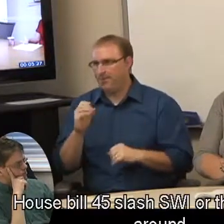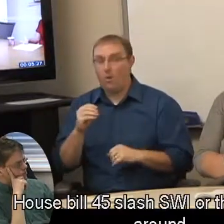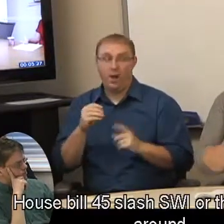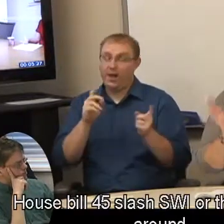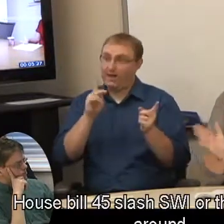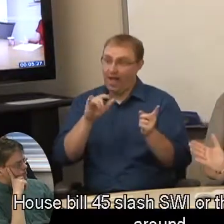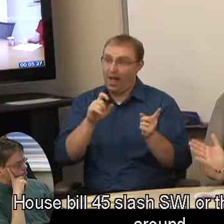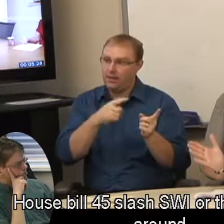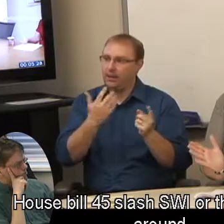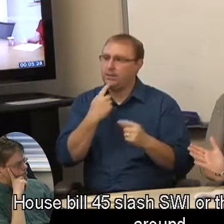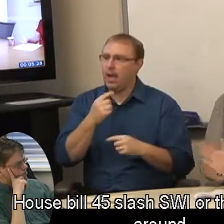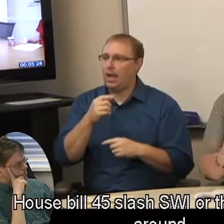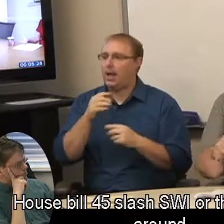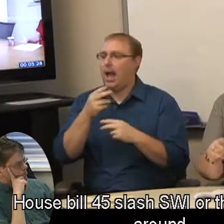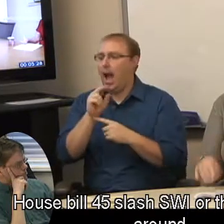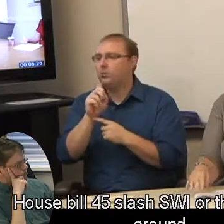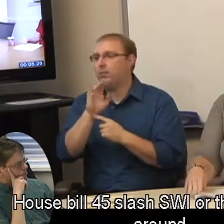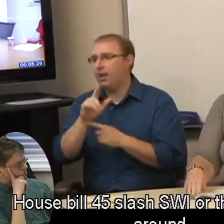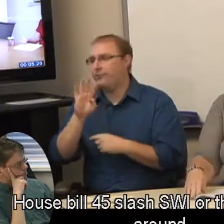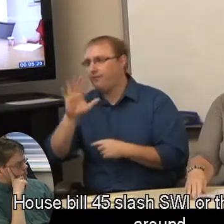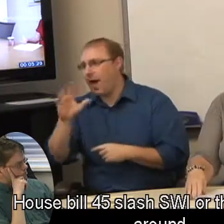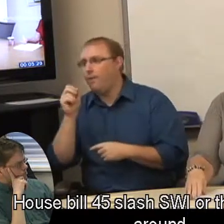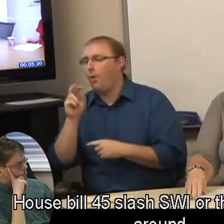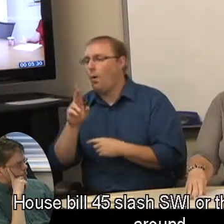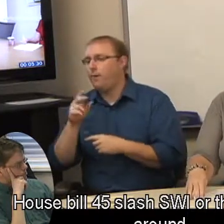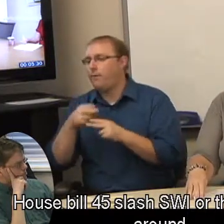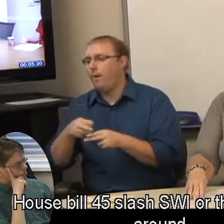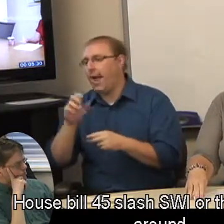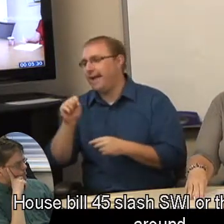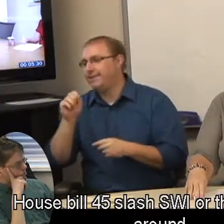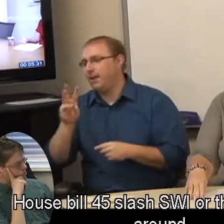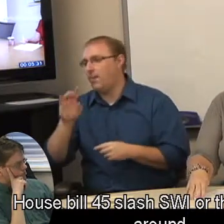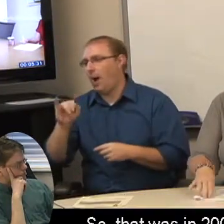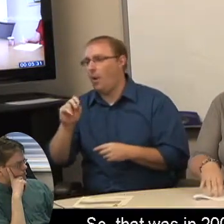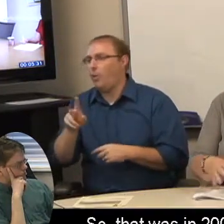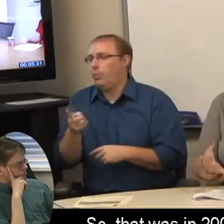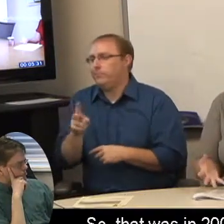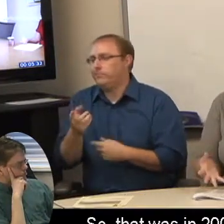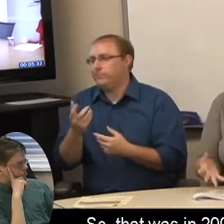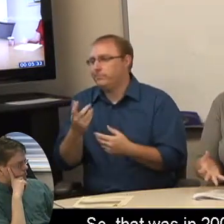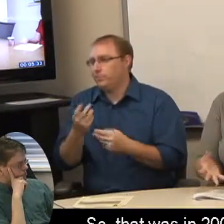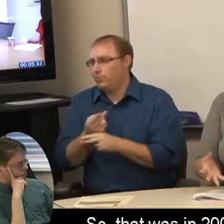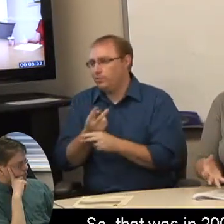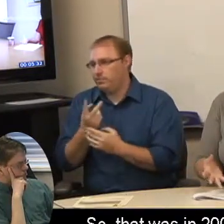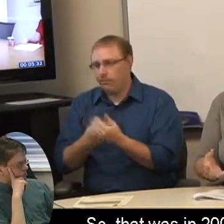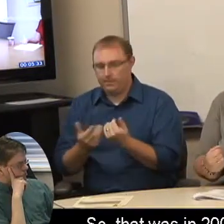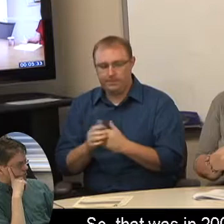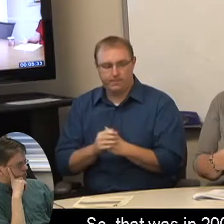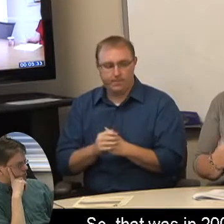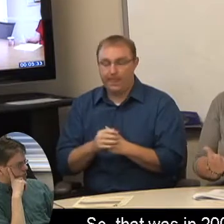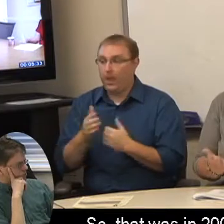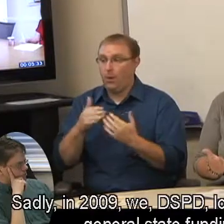House bill 45 slash SWI or the other way around. So, that was in 2008.